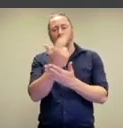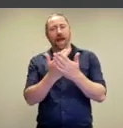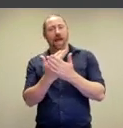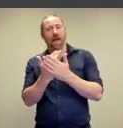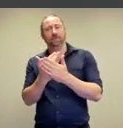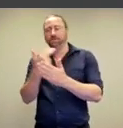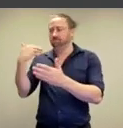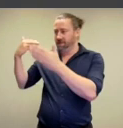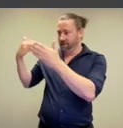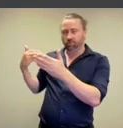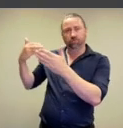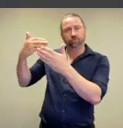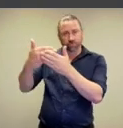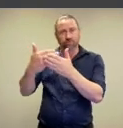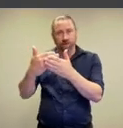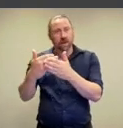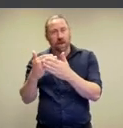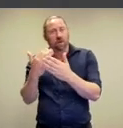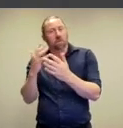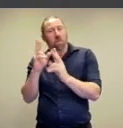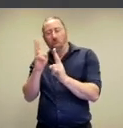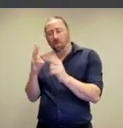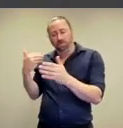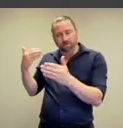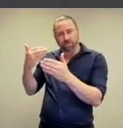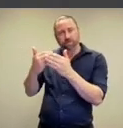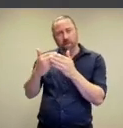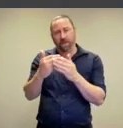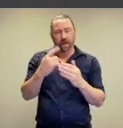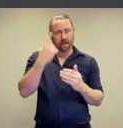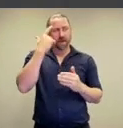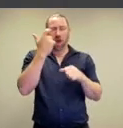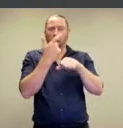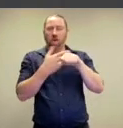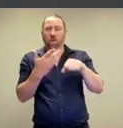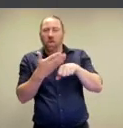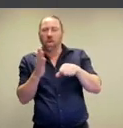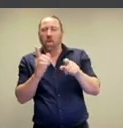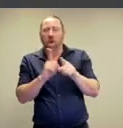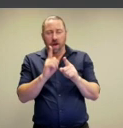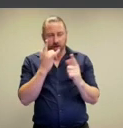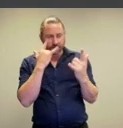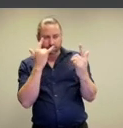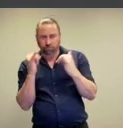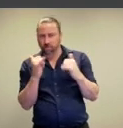established conventions in art history with new experimental ways of doing